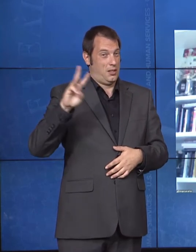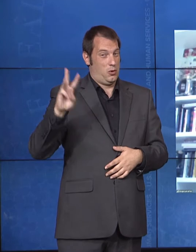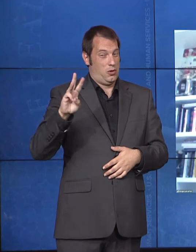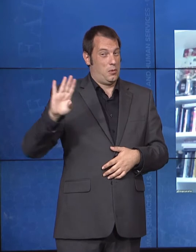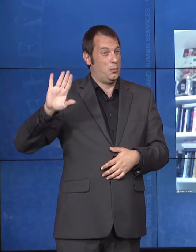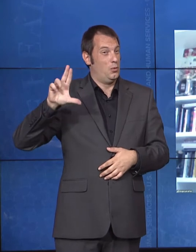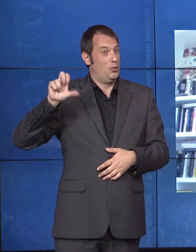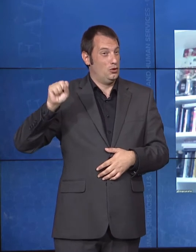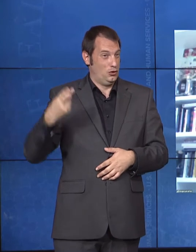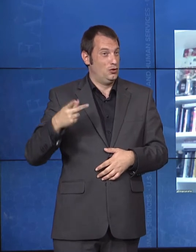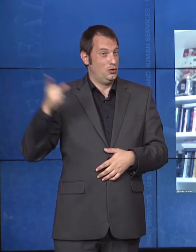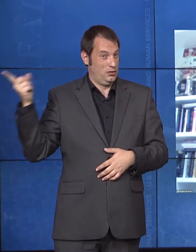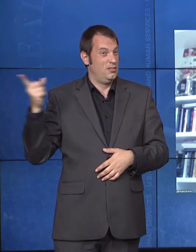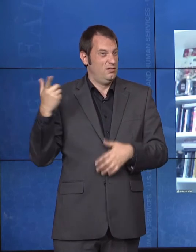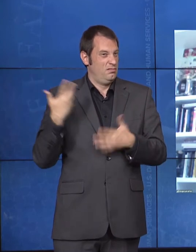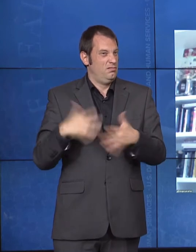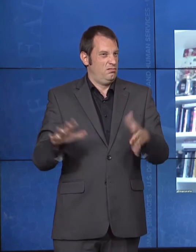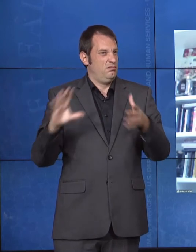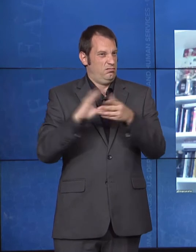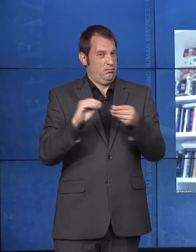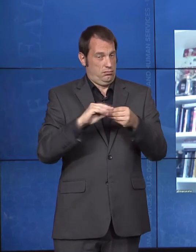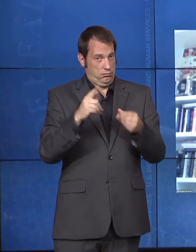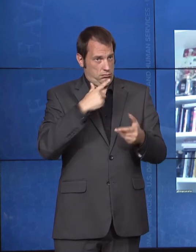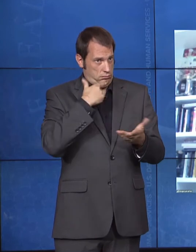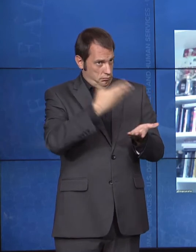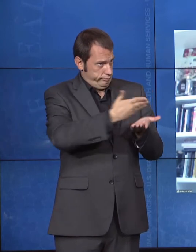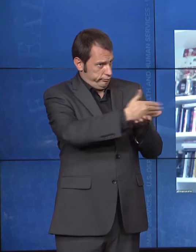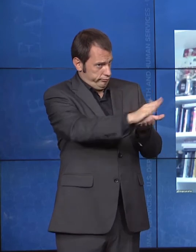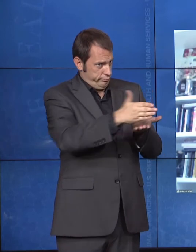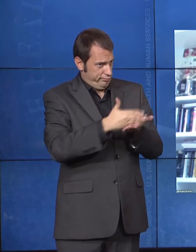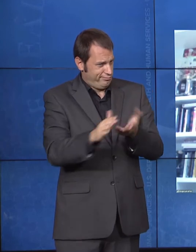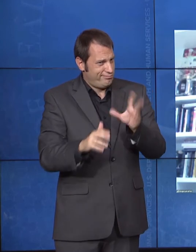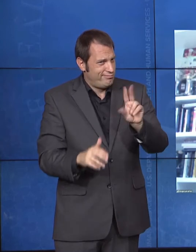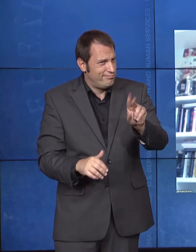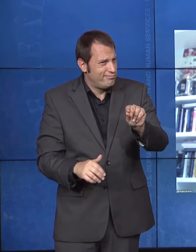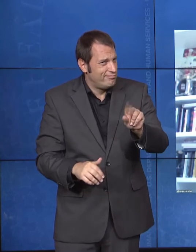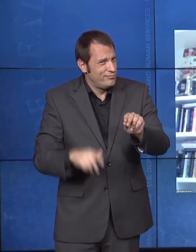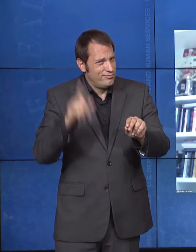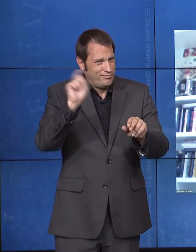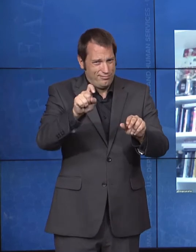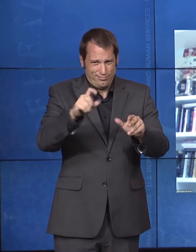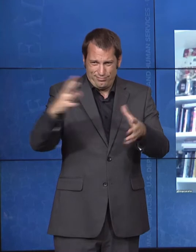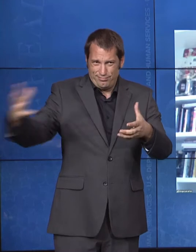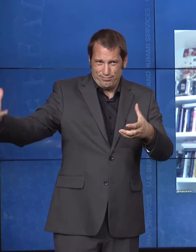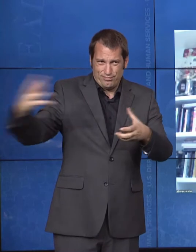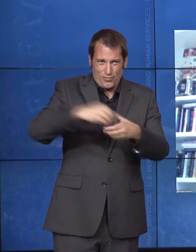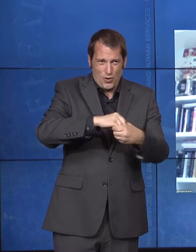And that really has a big impact when it comes to adoption in foster care. There was exclusion,